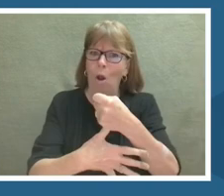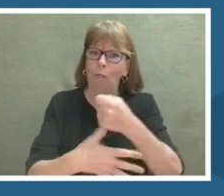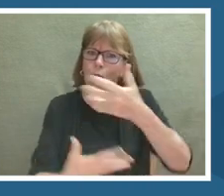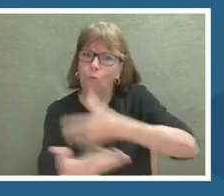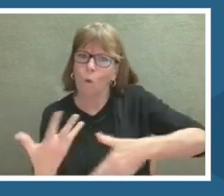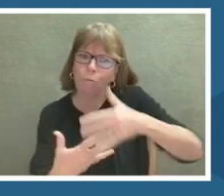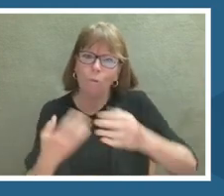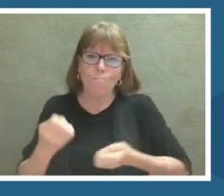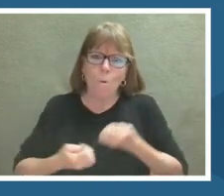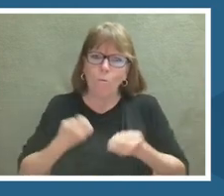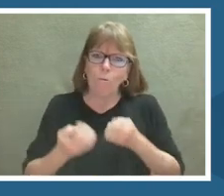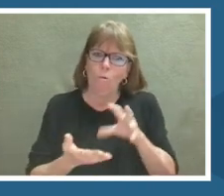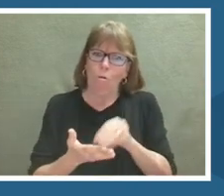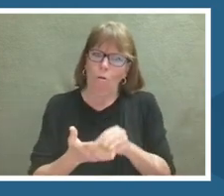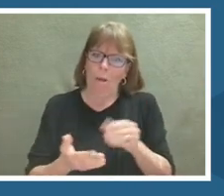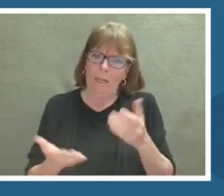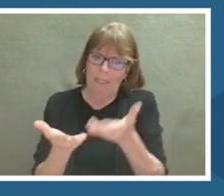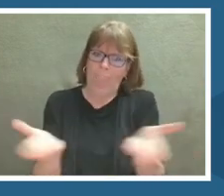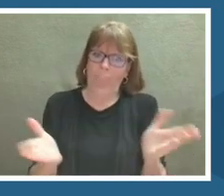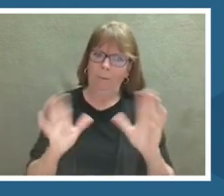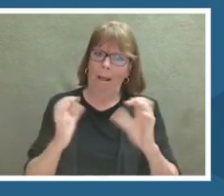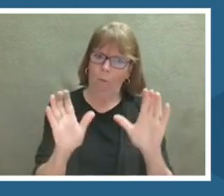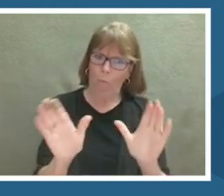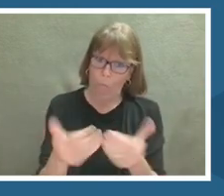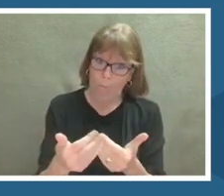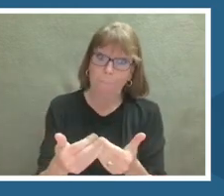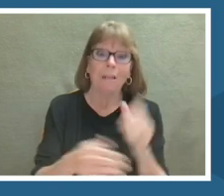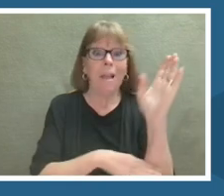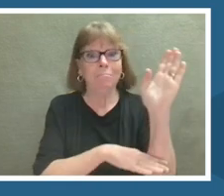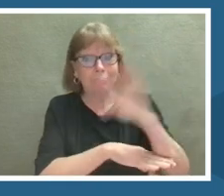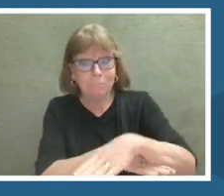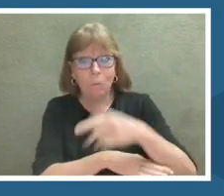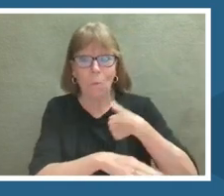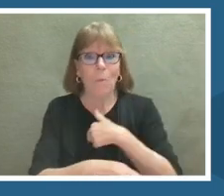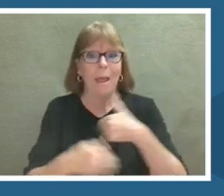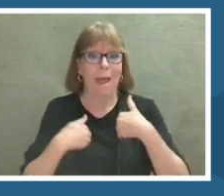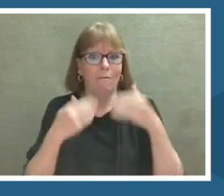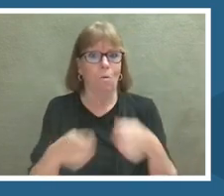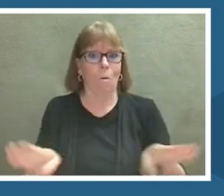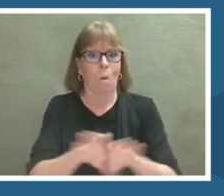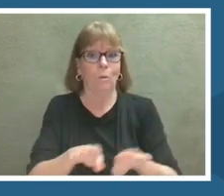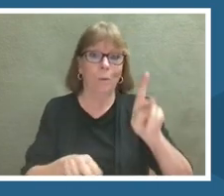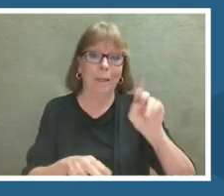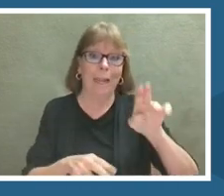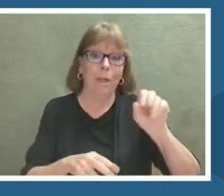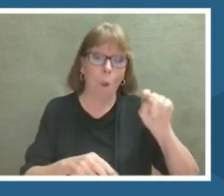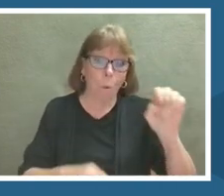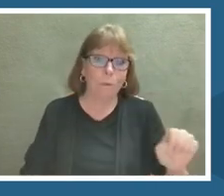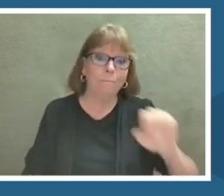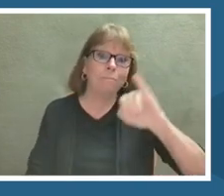At the end of the day we have the closing keynote, I'm so psyched about, best selling author, Jason Reynolds.